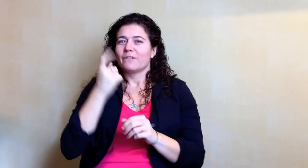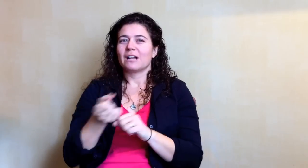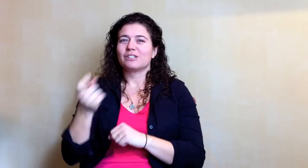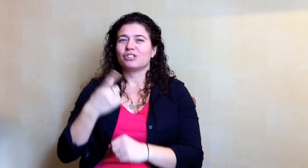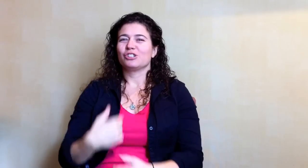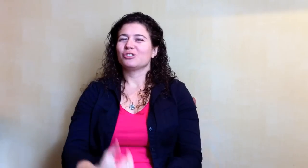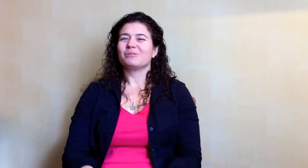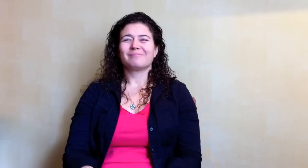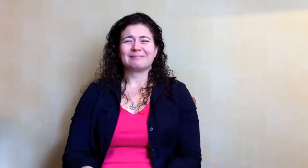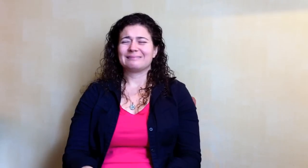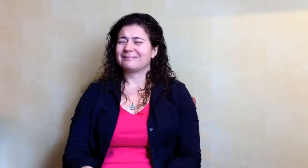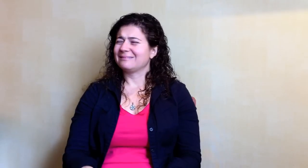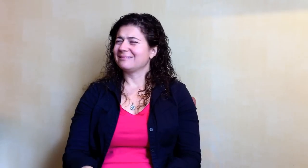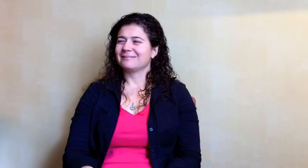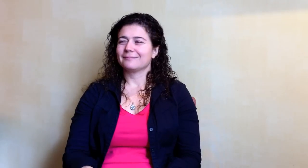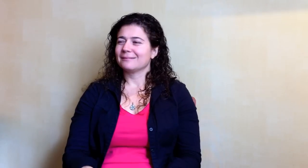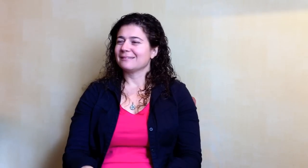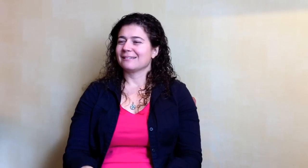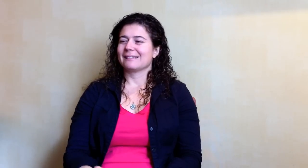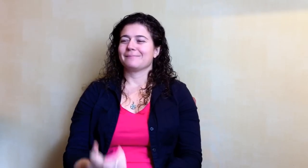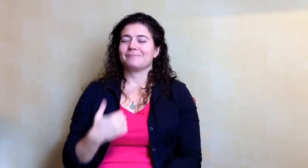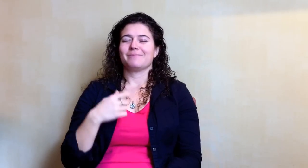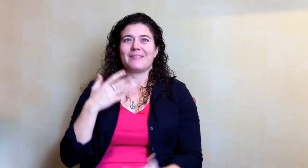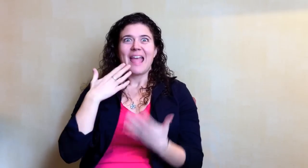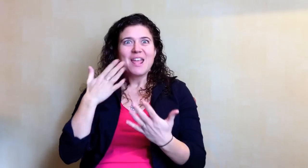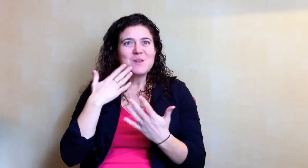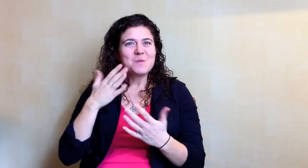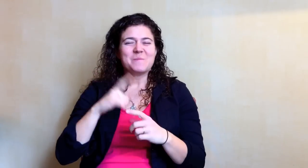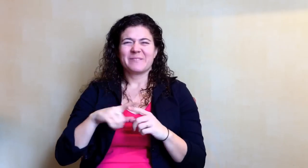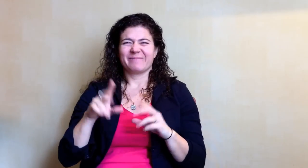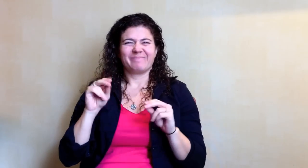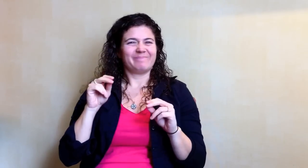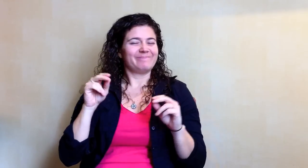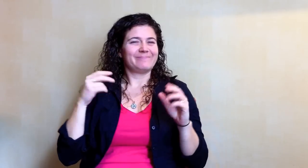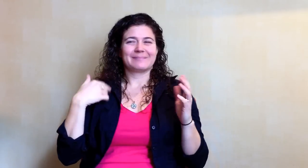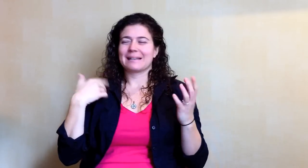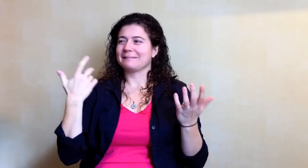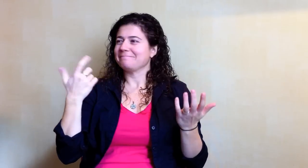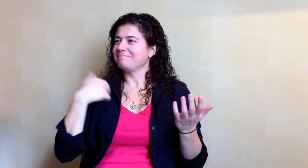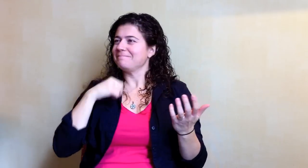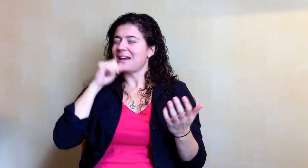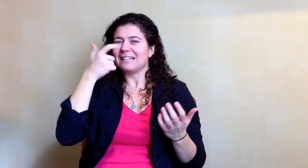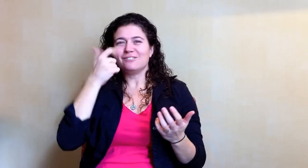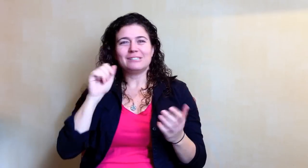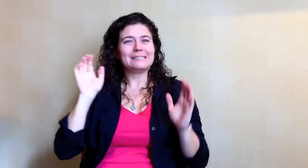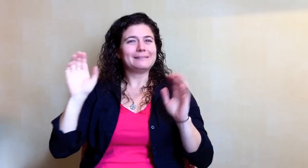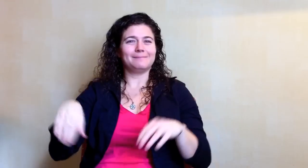for next year” question surfaced. Thank you, but no, I am not interested is what I replied.